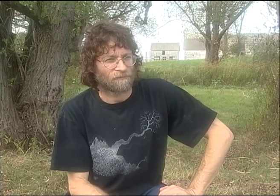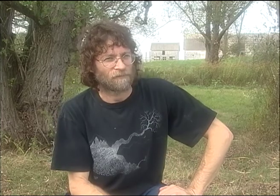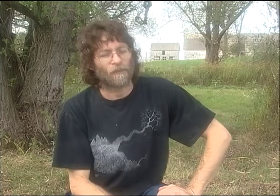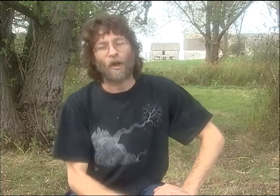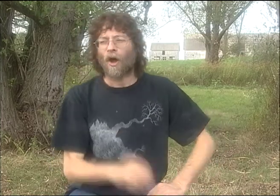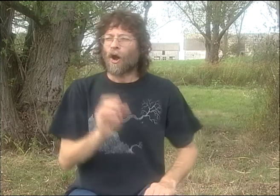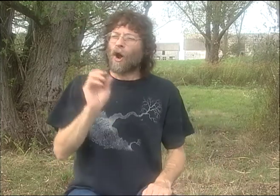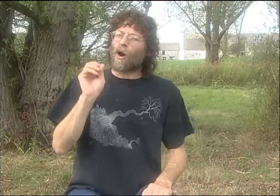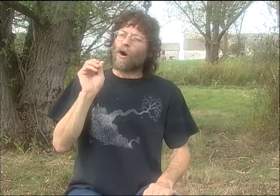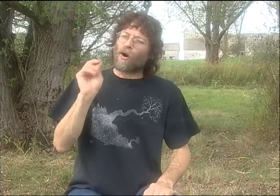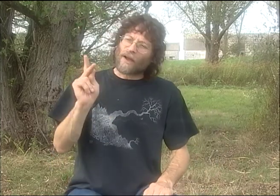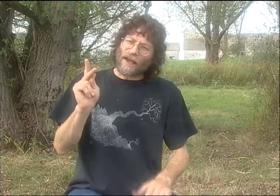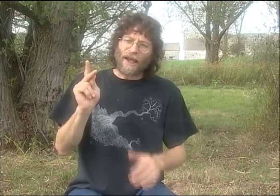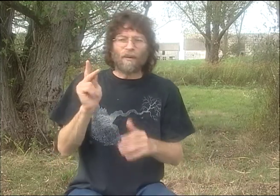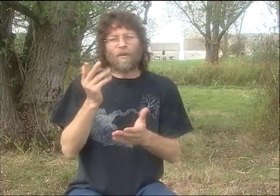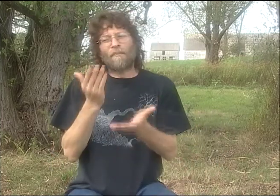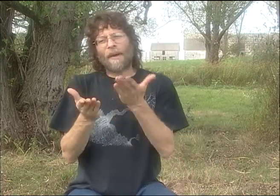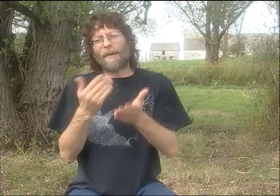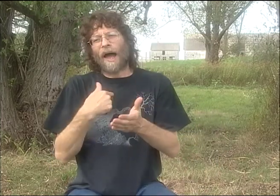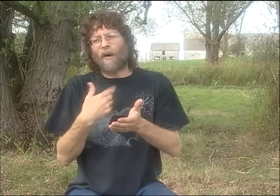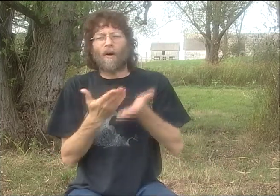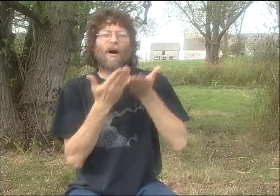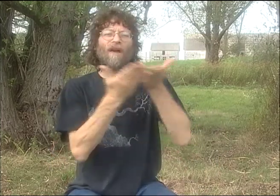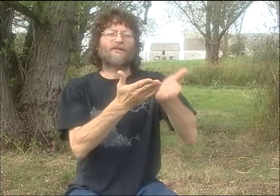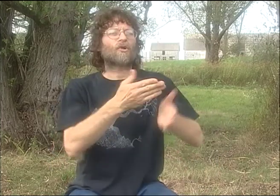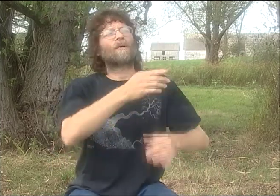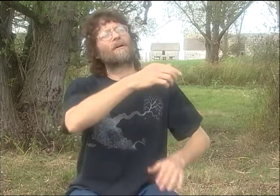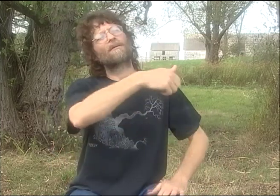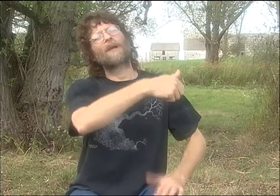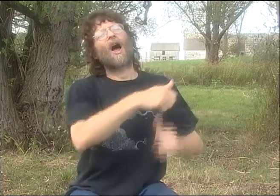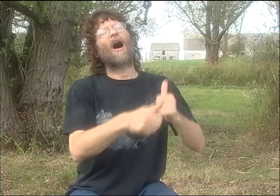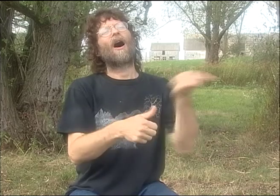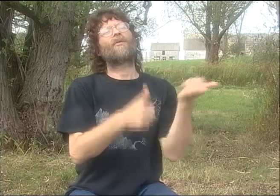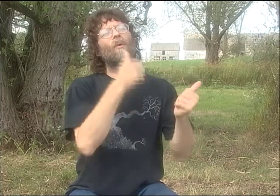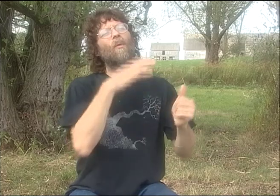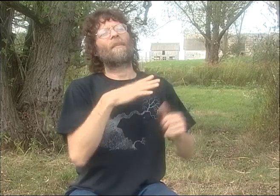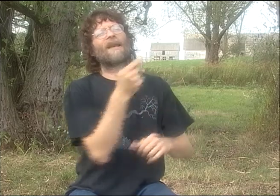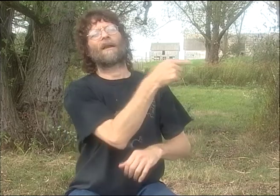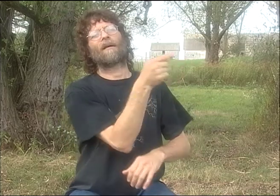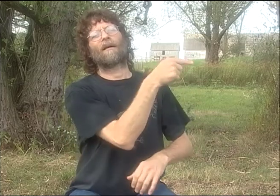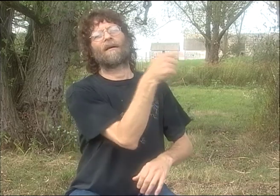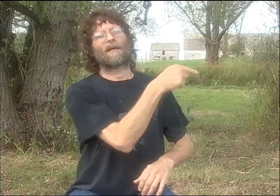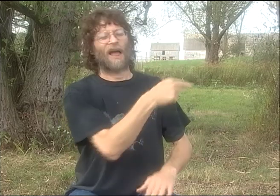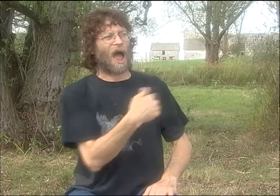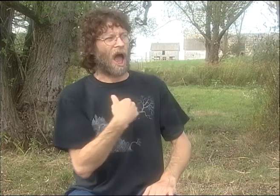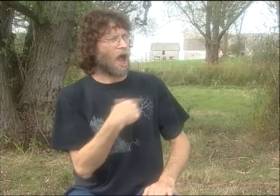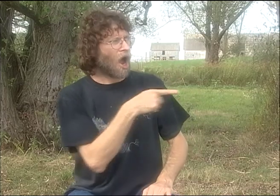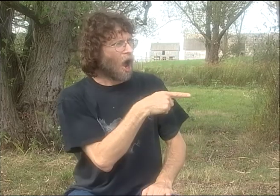AND I SAID, "WELL, I'M JUST NOT SURE." AND HE SAID, "WELL, OK, MAYBE I'LL JUST FIND SOMEBODY ELSE.